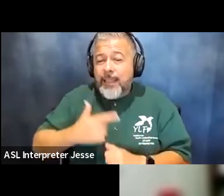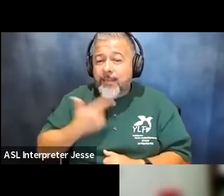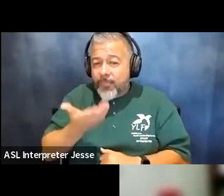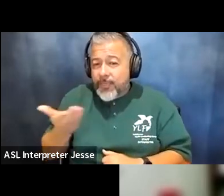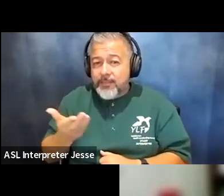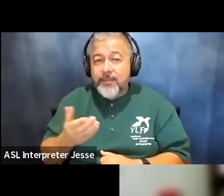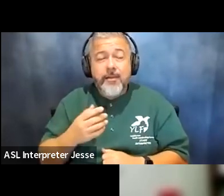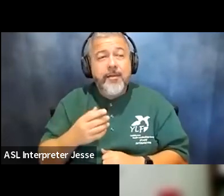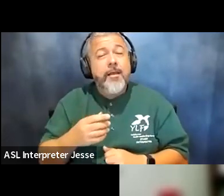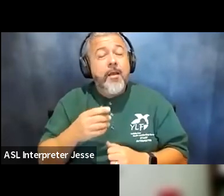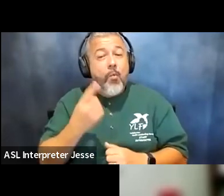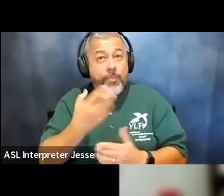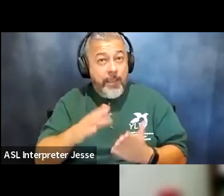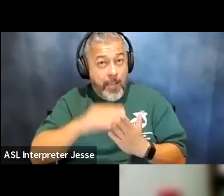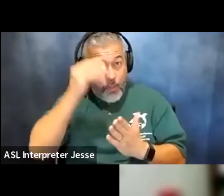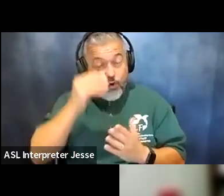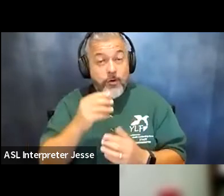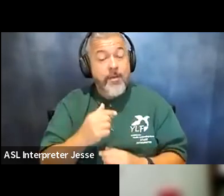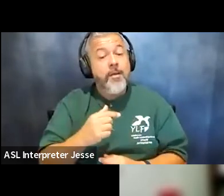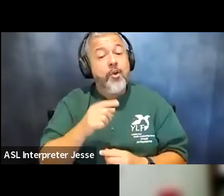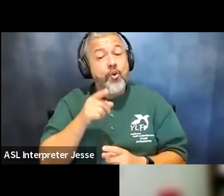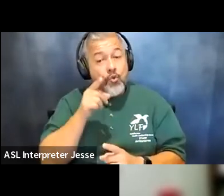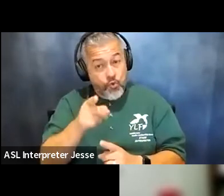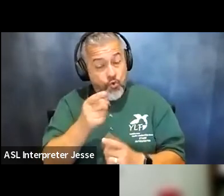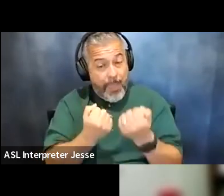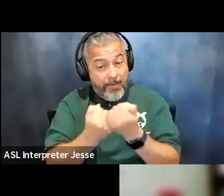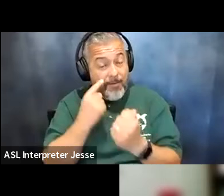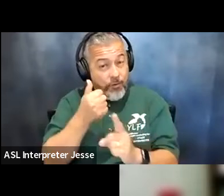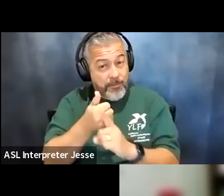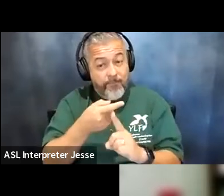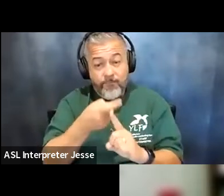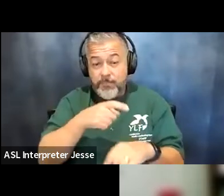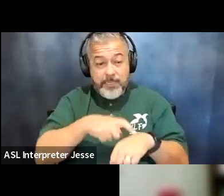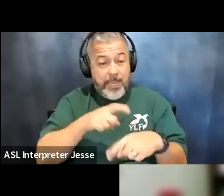advocate for yourself from the time you were born you are crying into your mother's chest